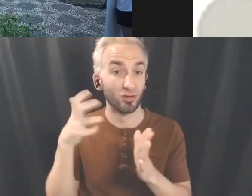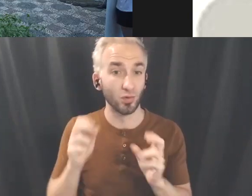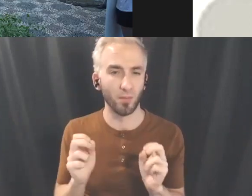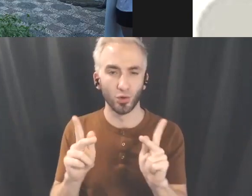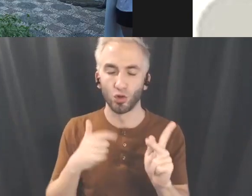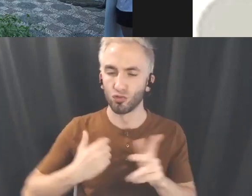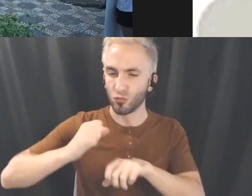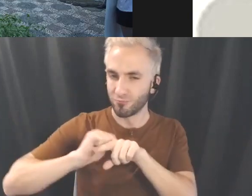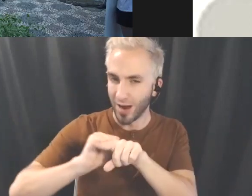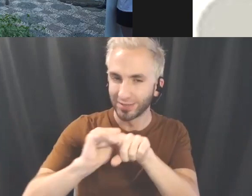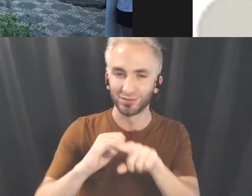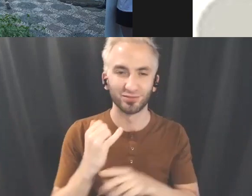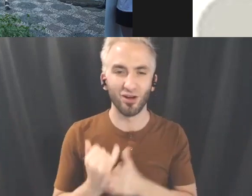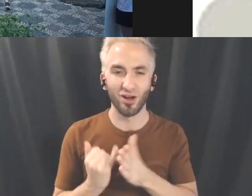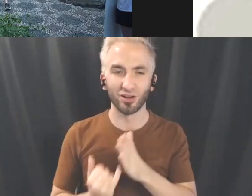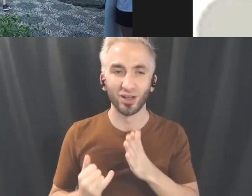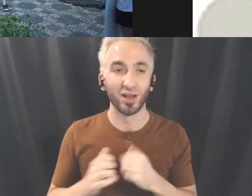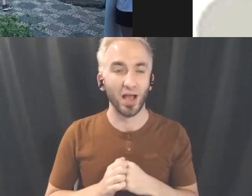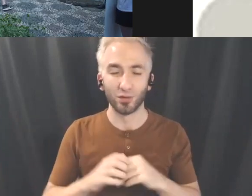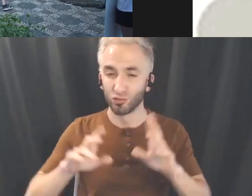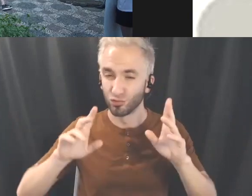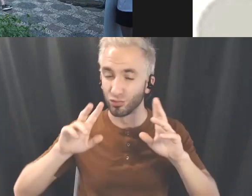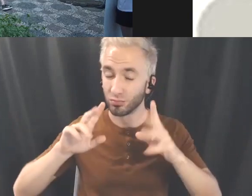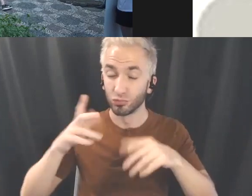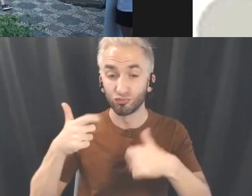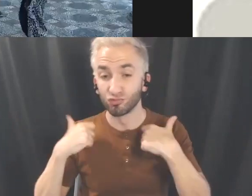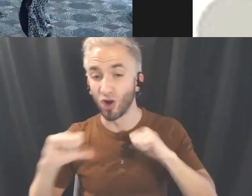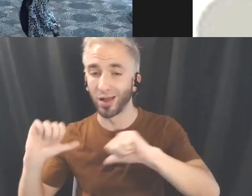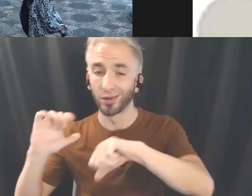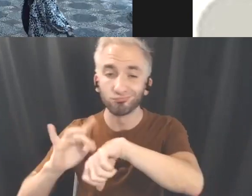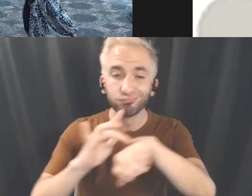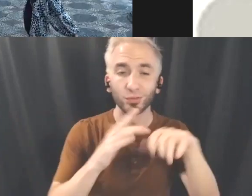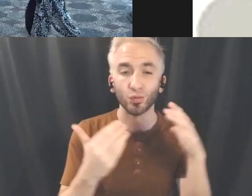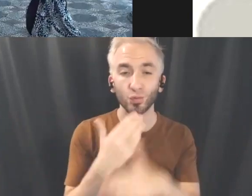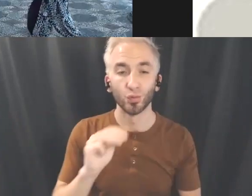own art and also to explore different mediums, it's also a great place to learn about culture